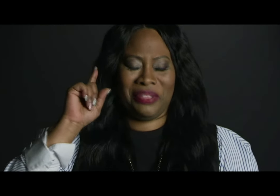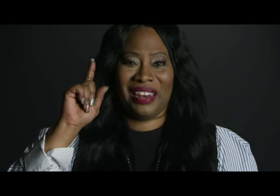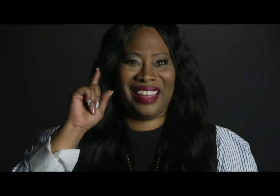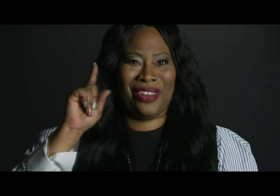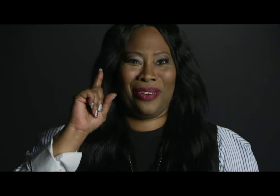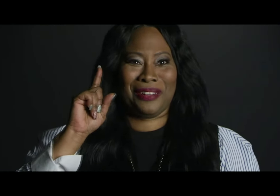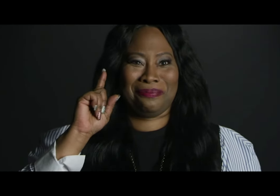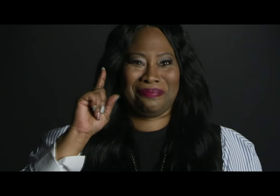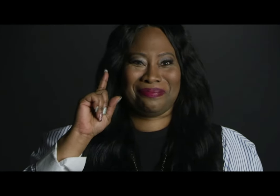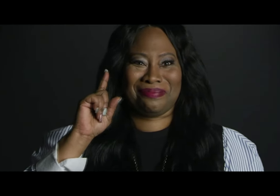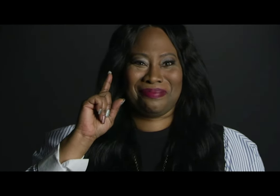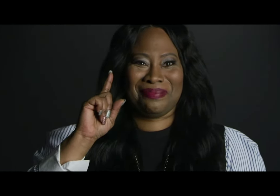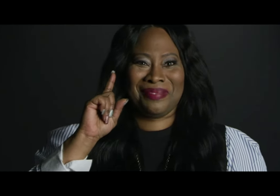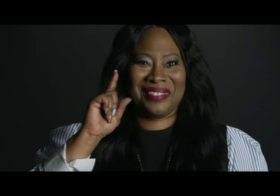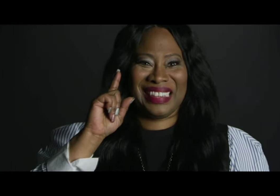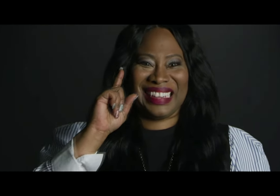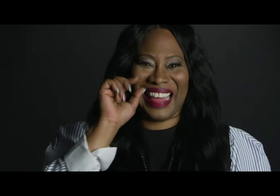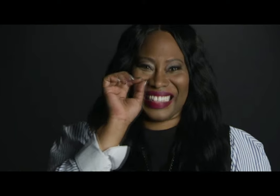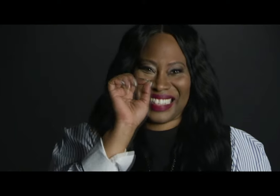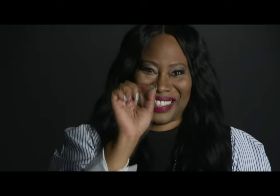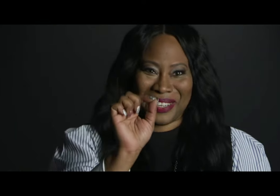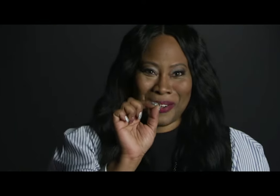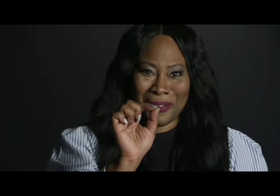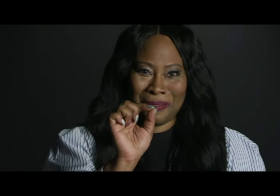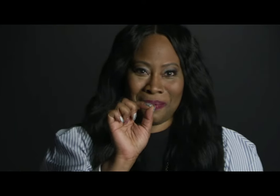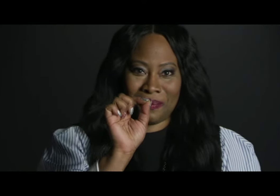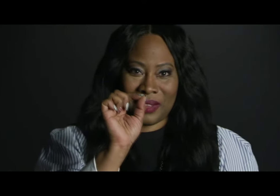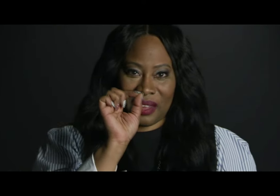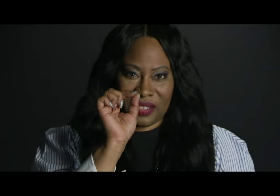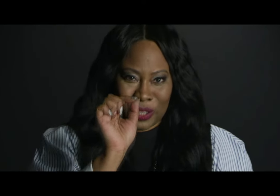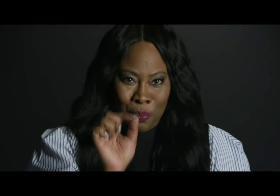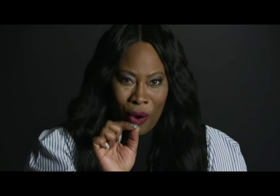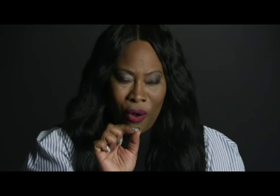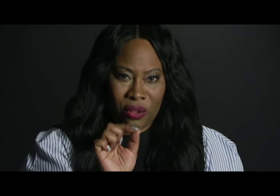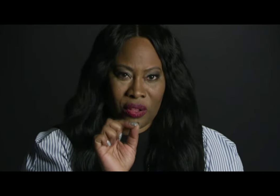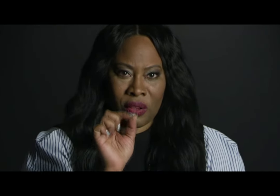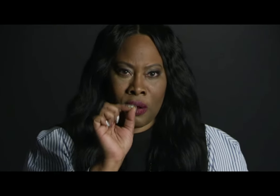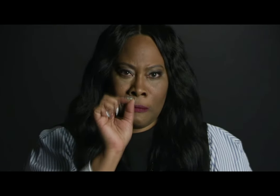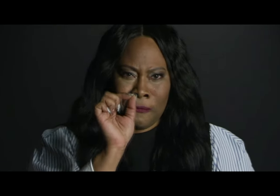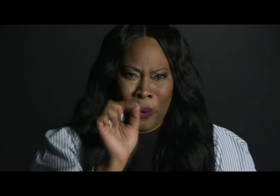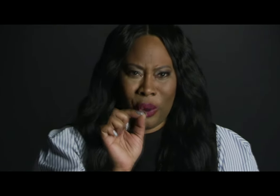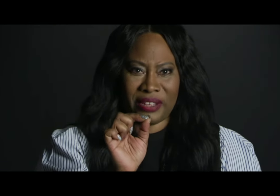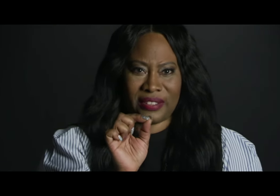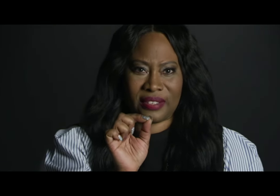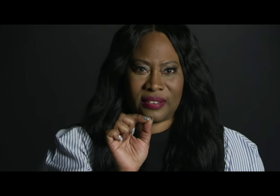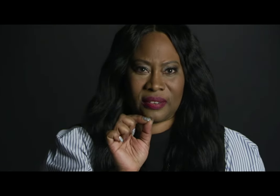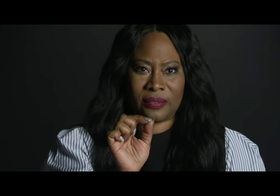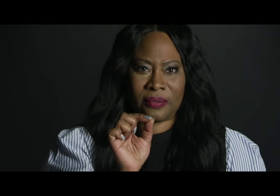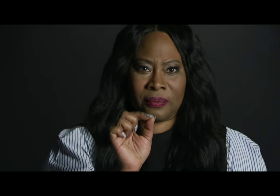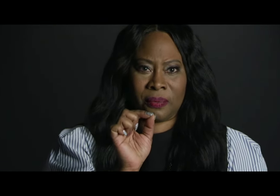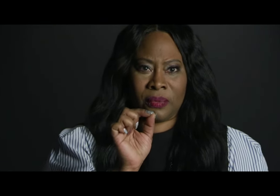But then I hear it. That's still small voice.